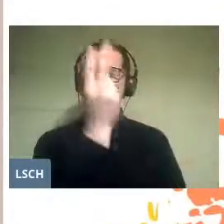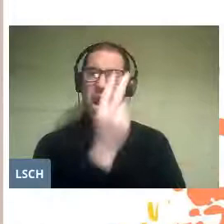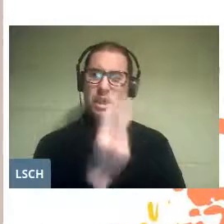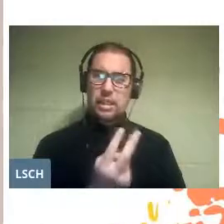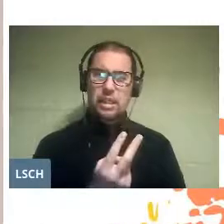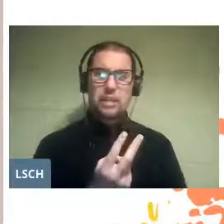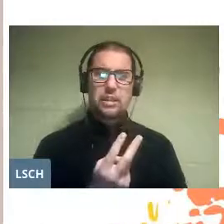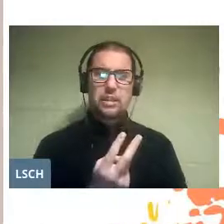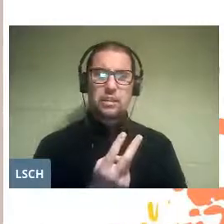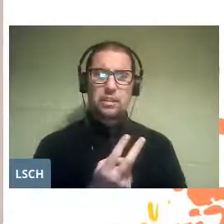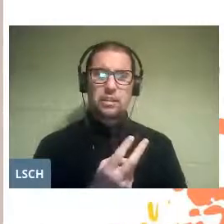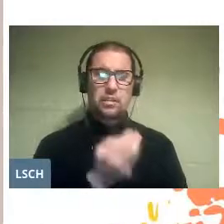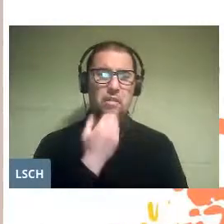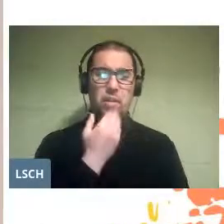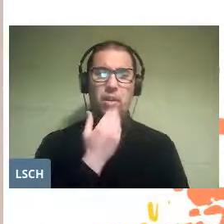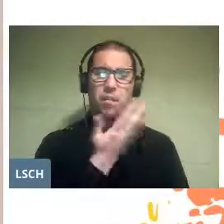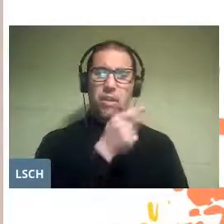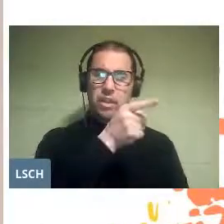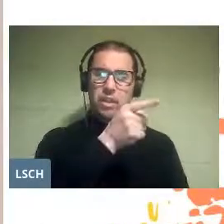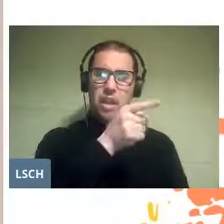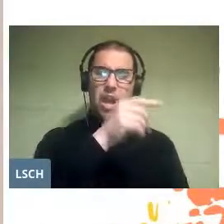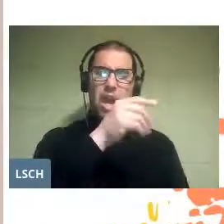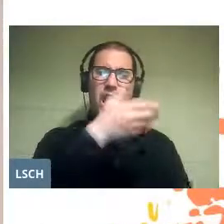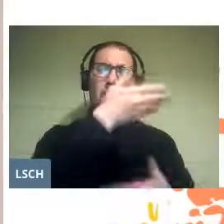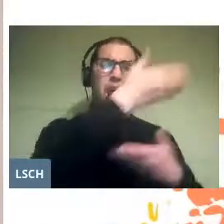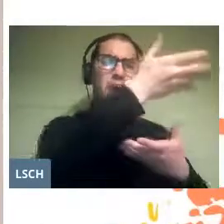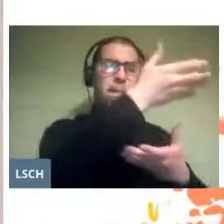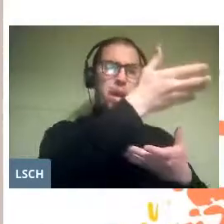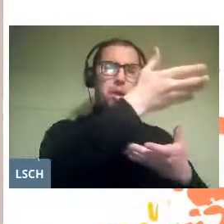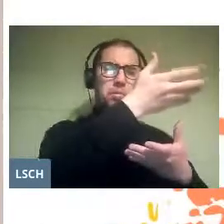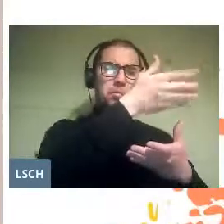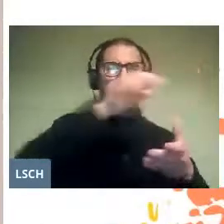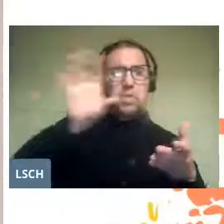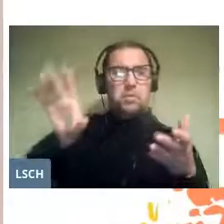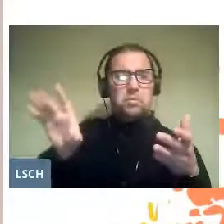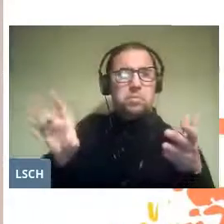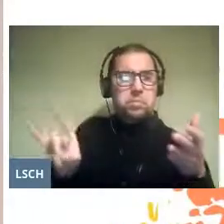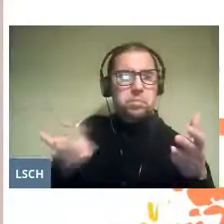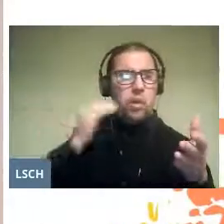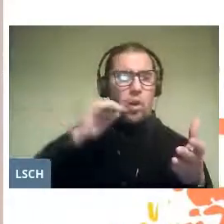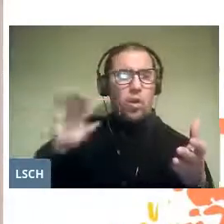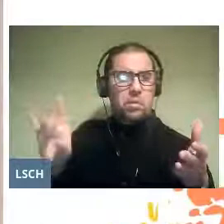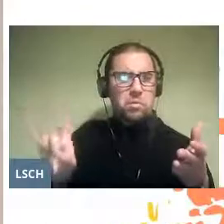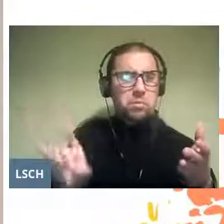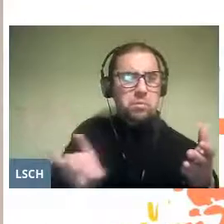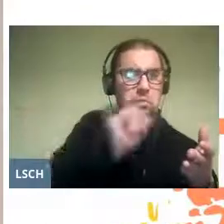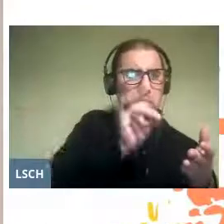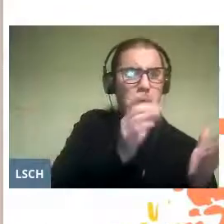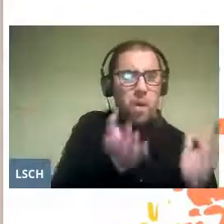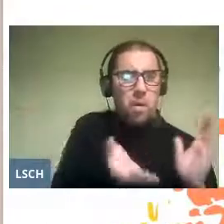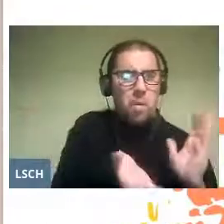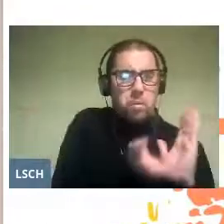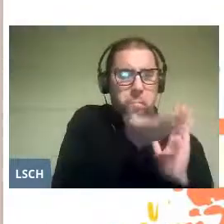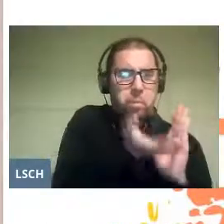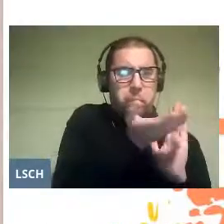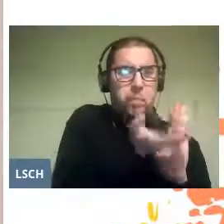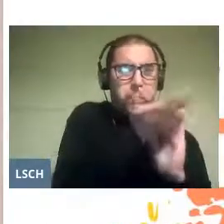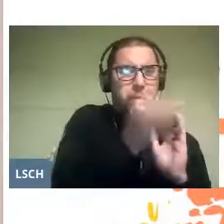but rather as a platform to promote and enable another method of learning for children,